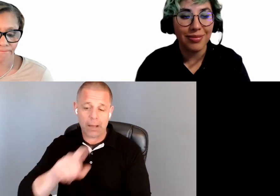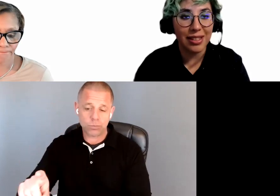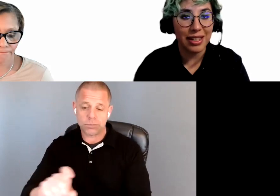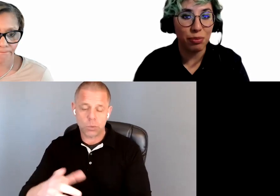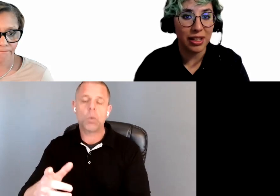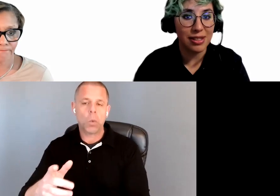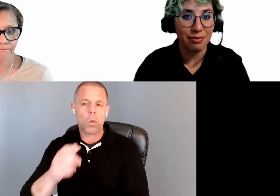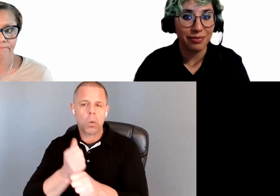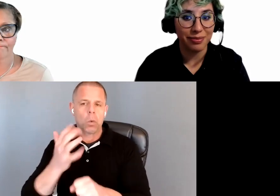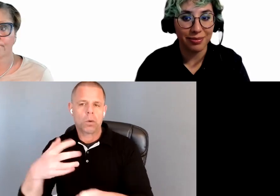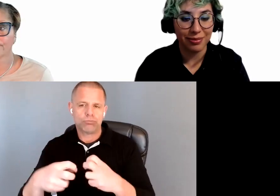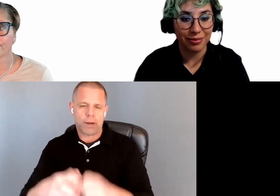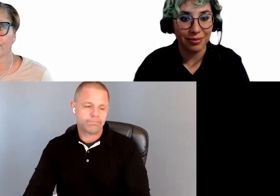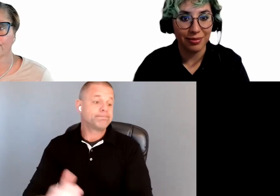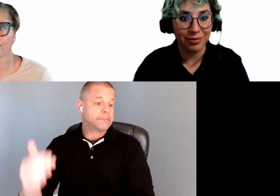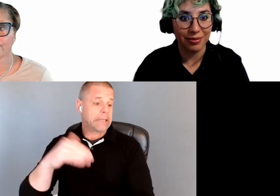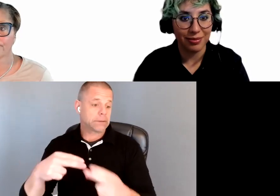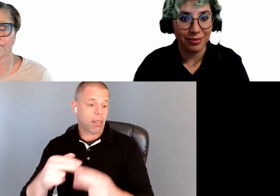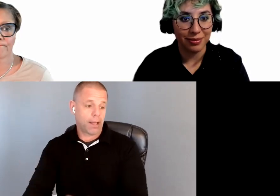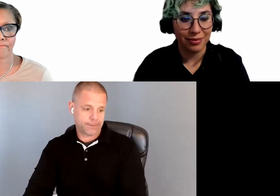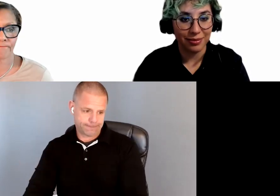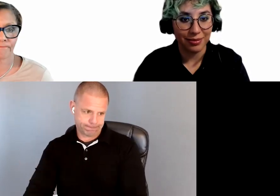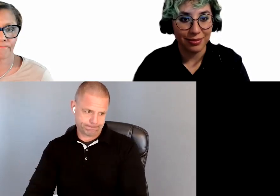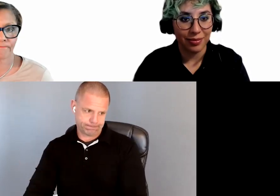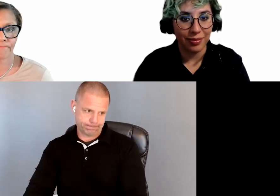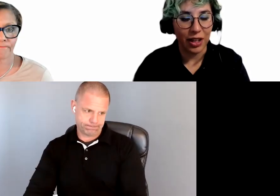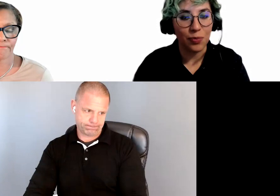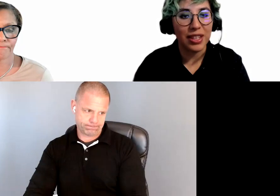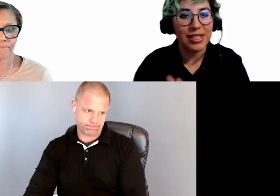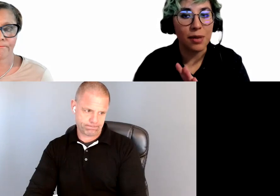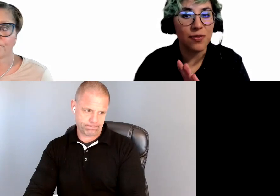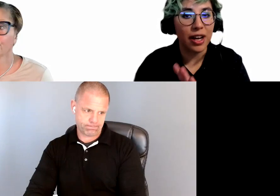Next slide, please. Now, steps for an accessibility check.